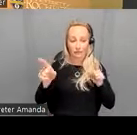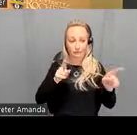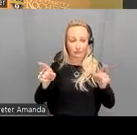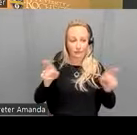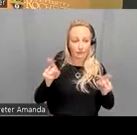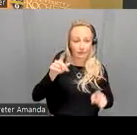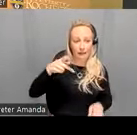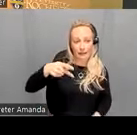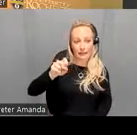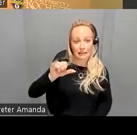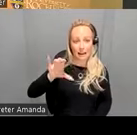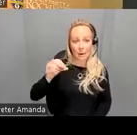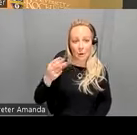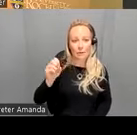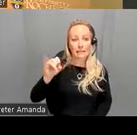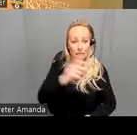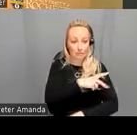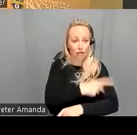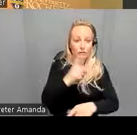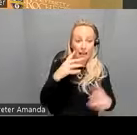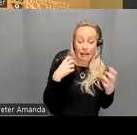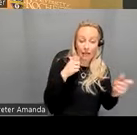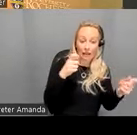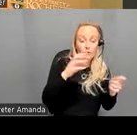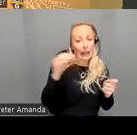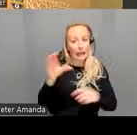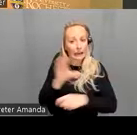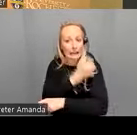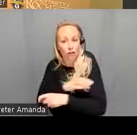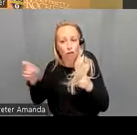not just uh compared to healthy controls but also clinical controls it should generalize